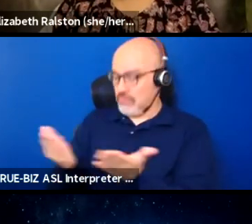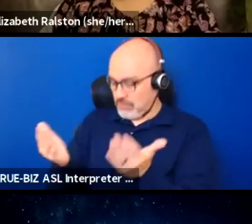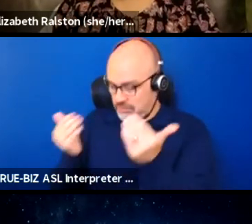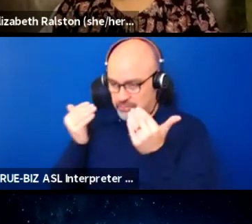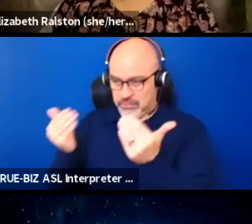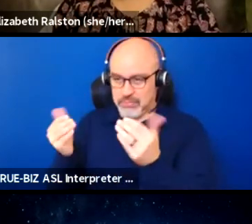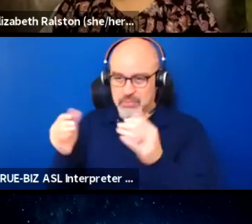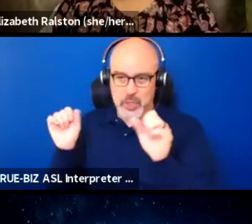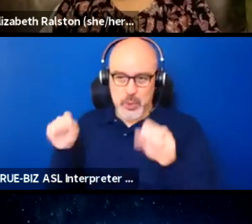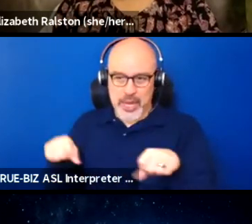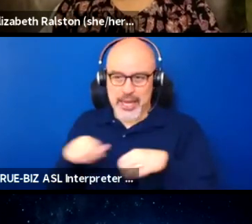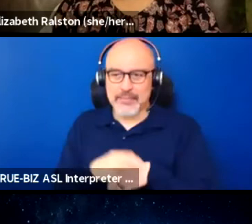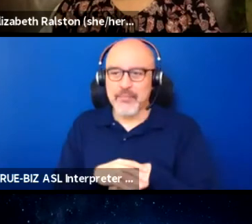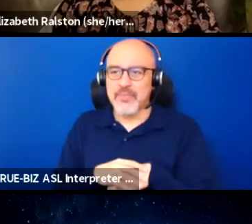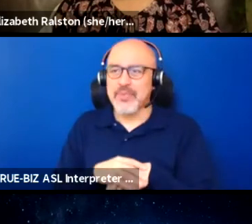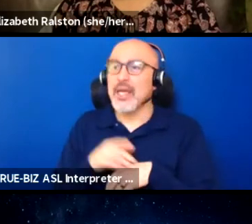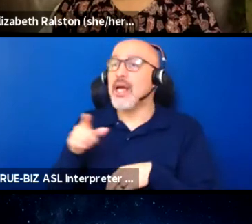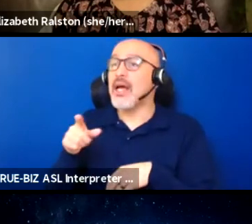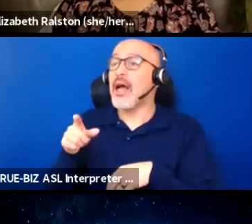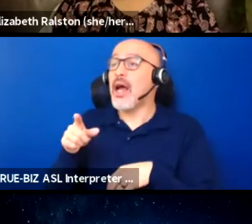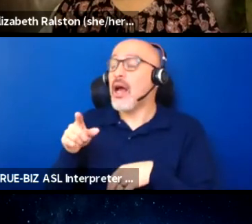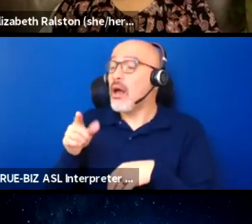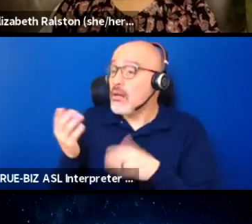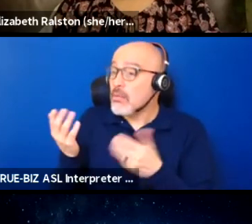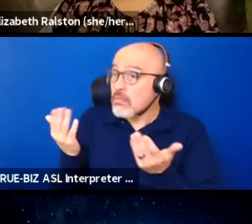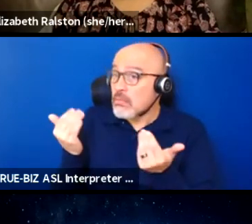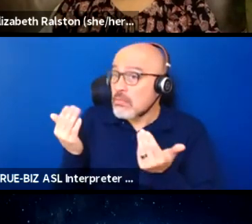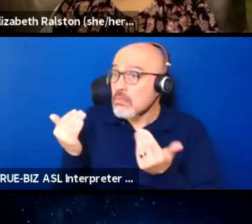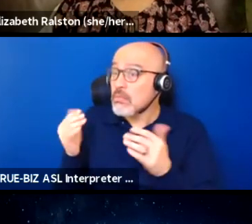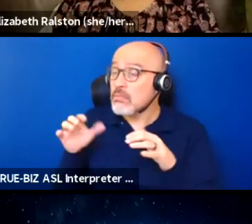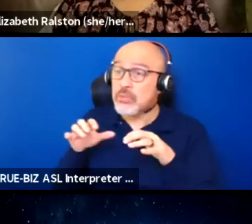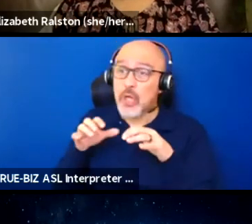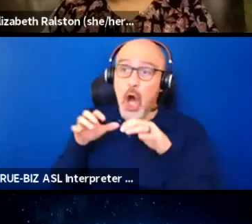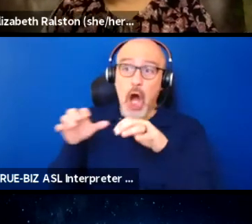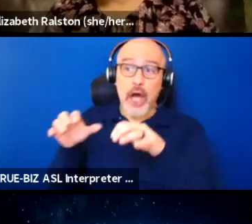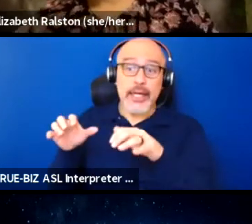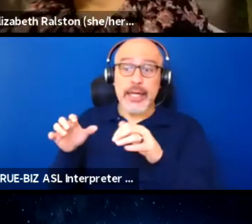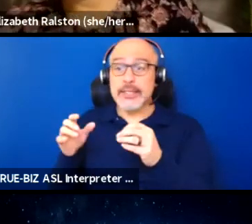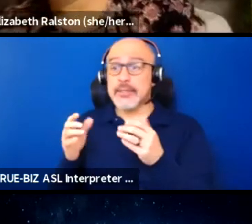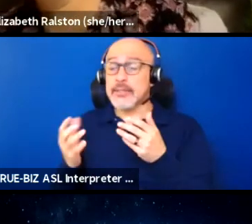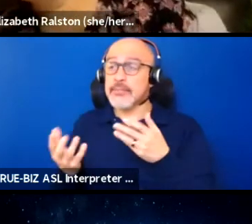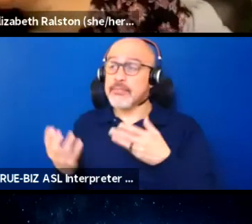So I would love to invite, if there's anyone from the audience that is part of the disability community